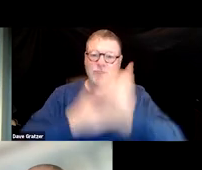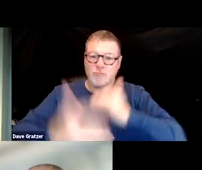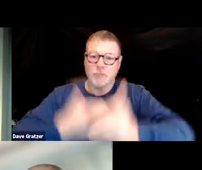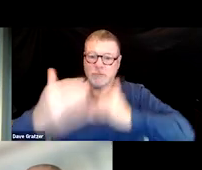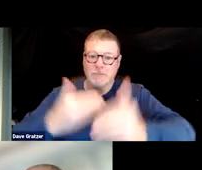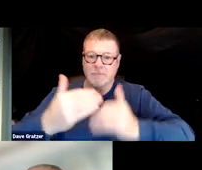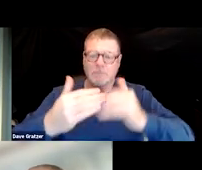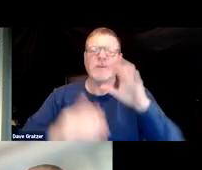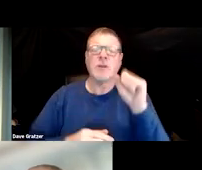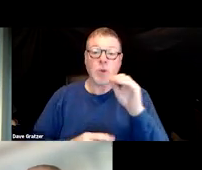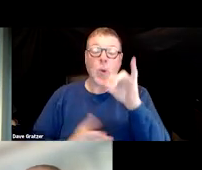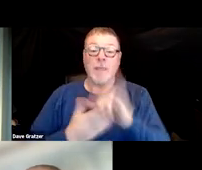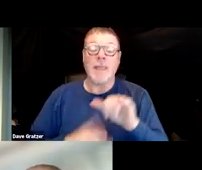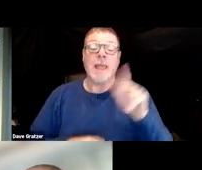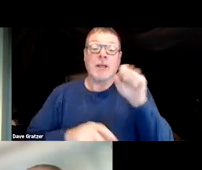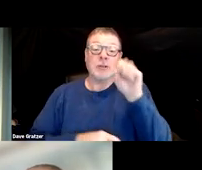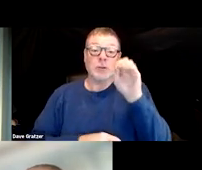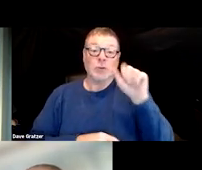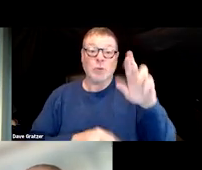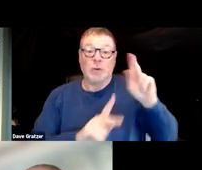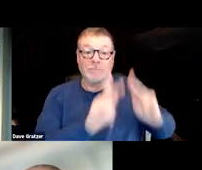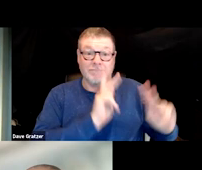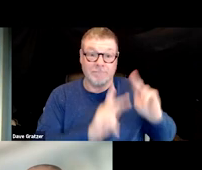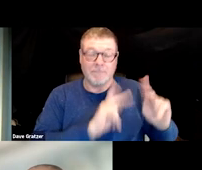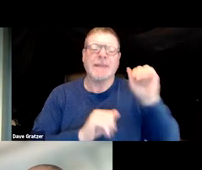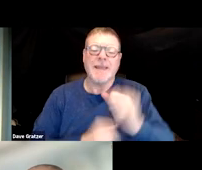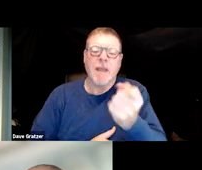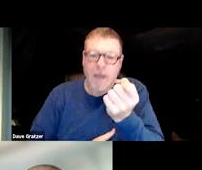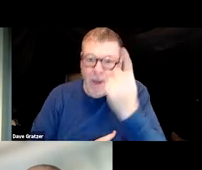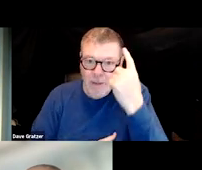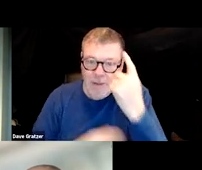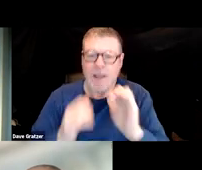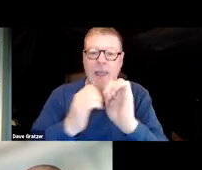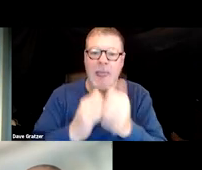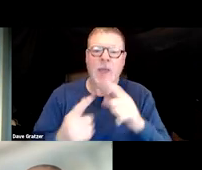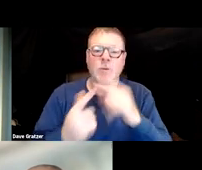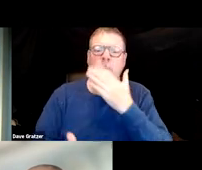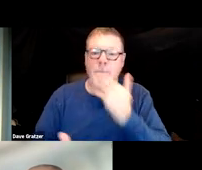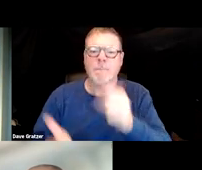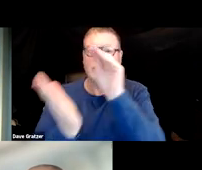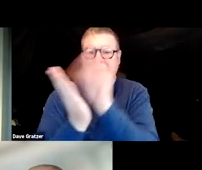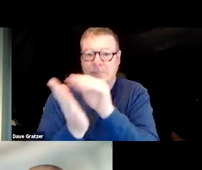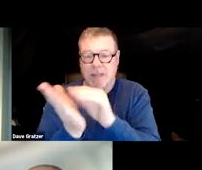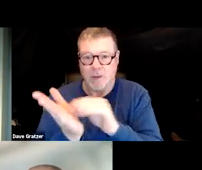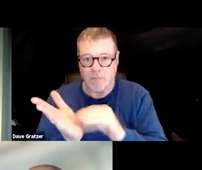so that SOAR practitioners can understand how to best document these claims.